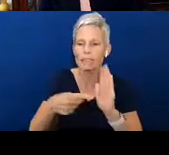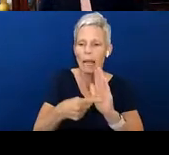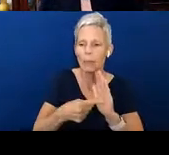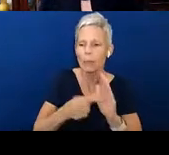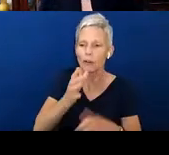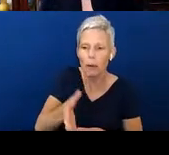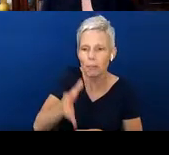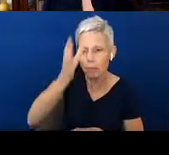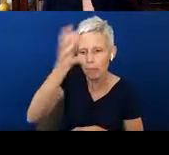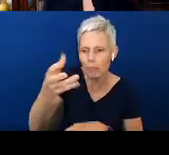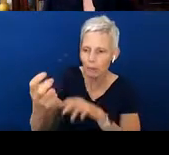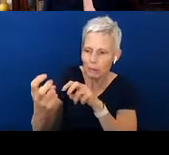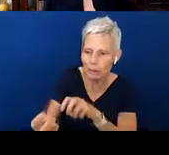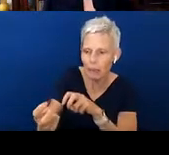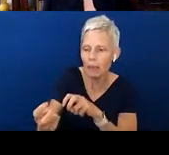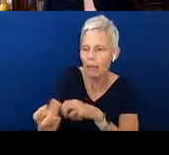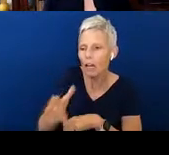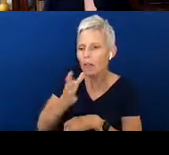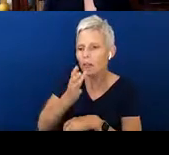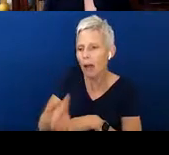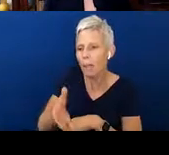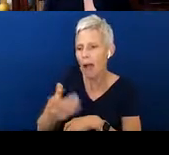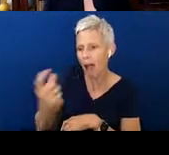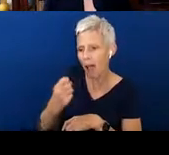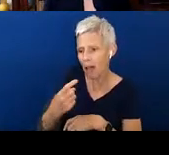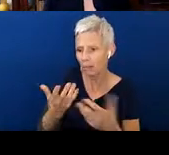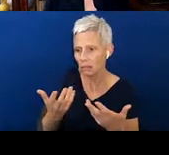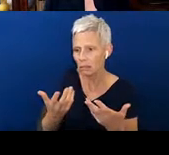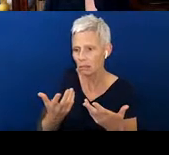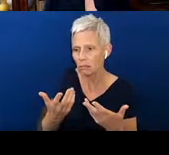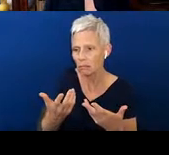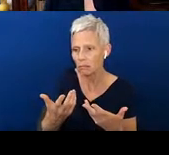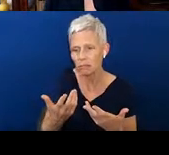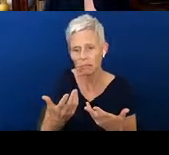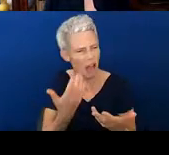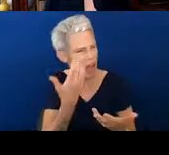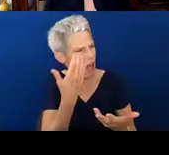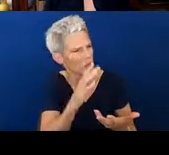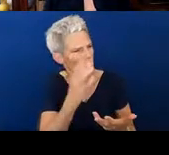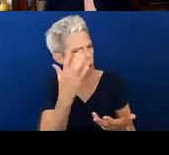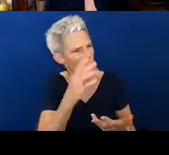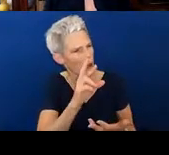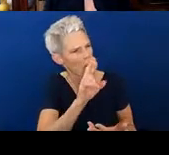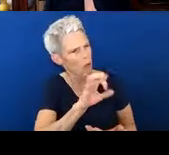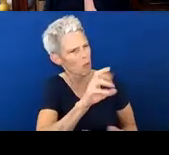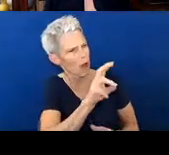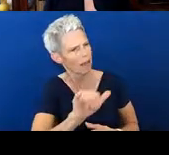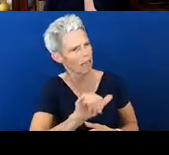and Granny's asking, “Well, I don't know why Riley isn't doing that right now, because